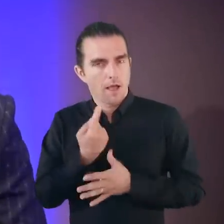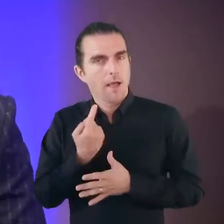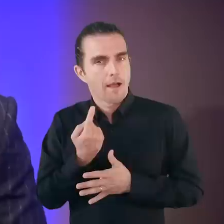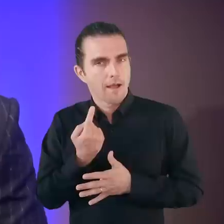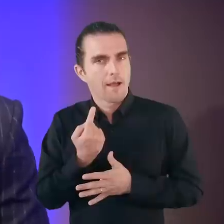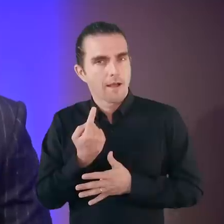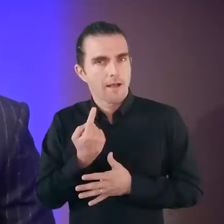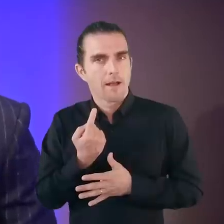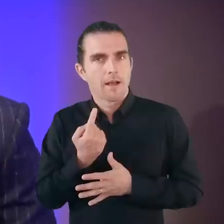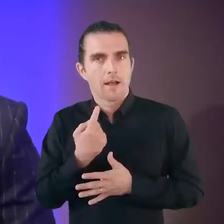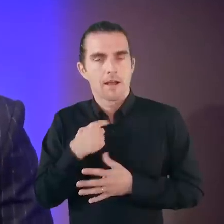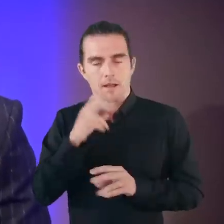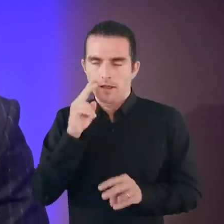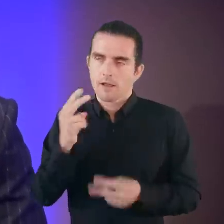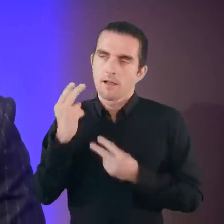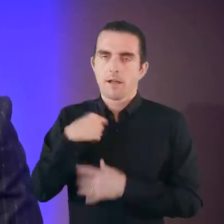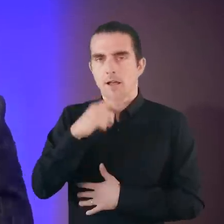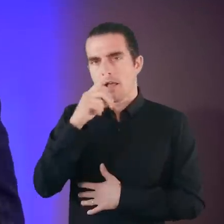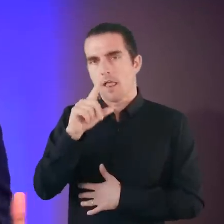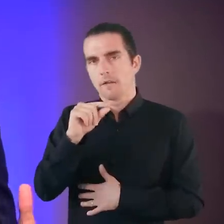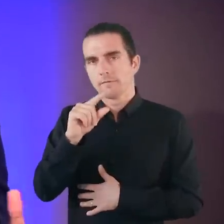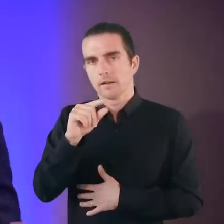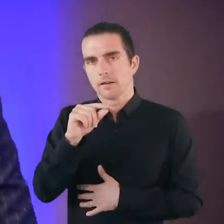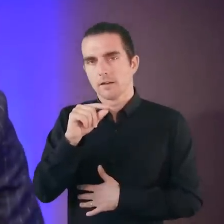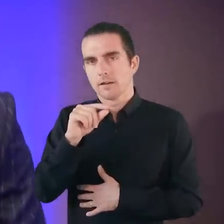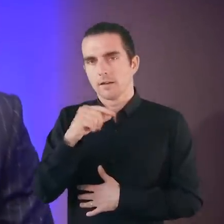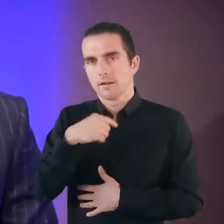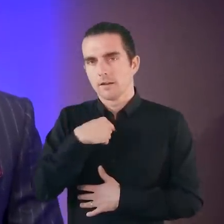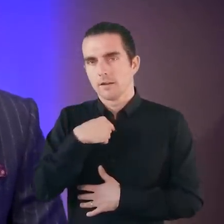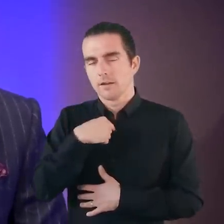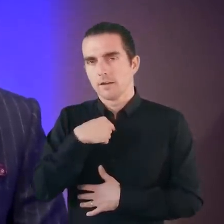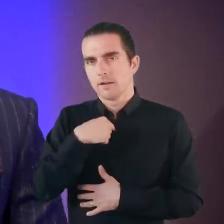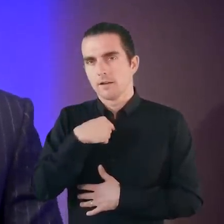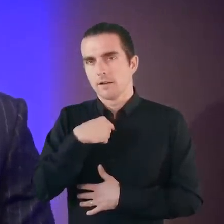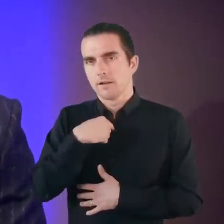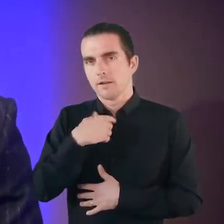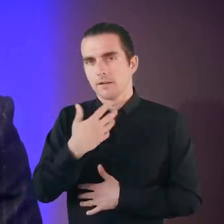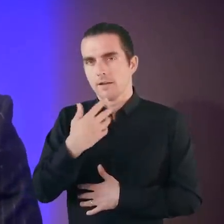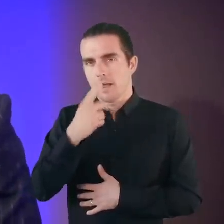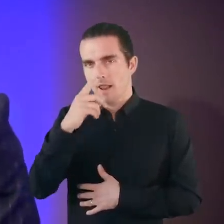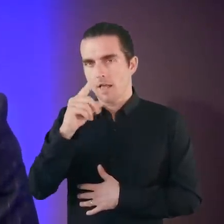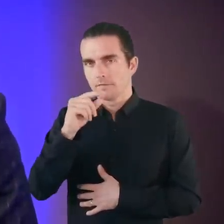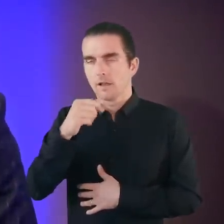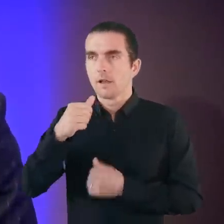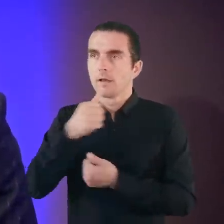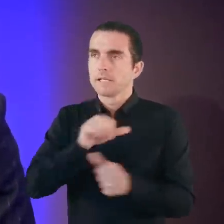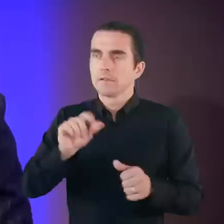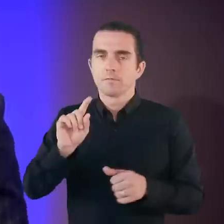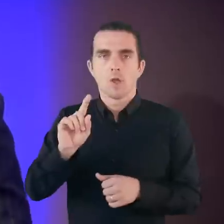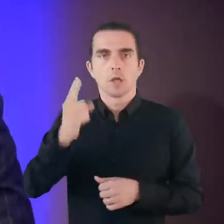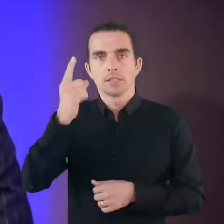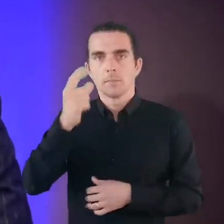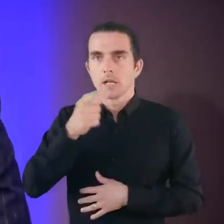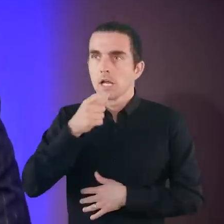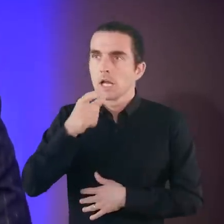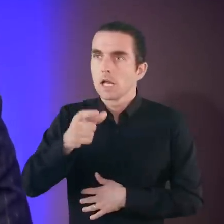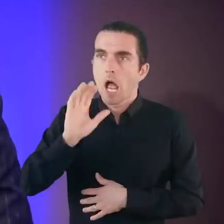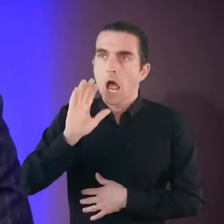Something happens. I think back to myself as an 11 year old. Learning to speak for the first time.